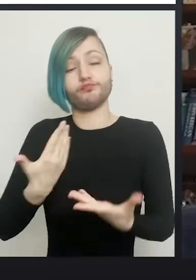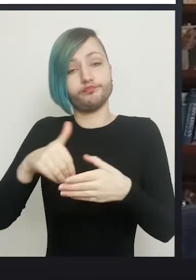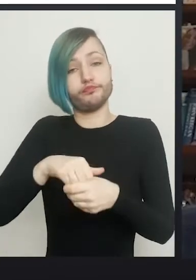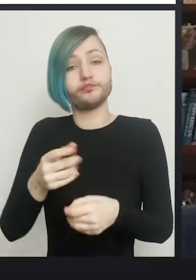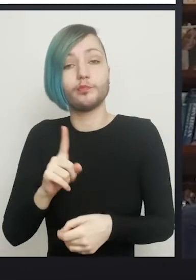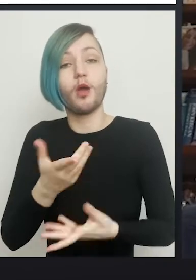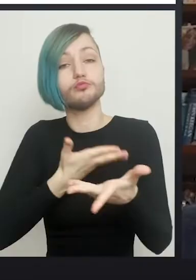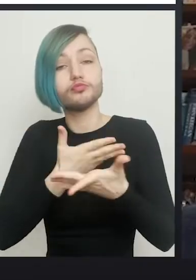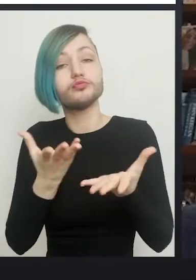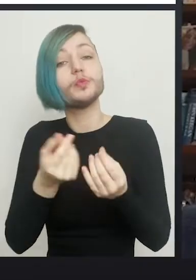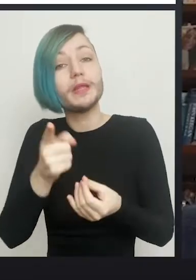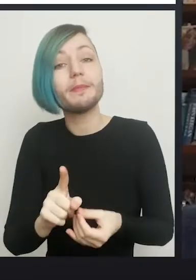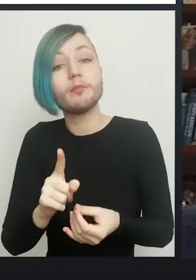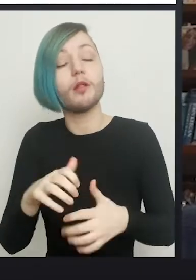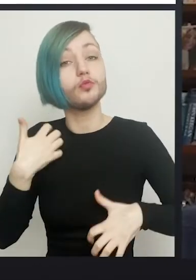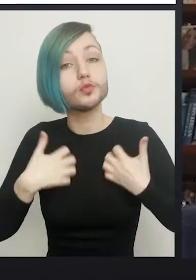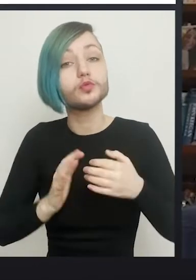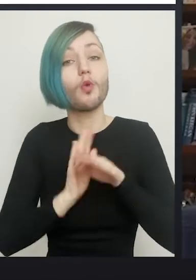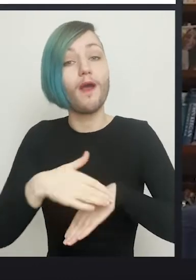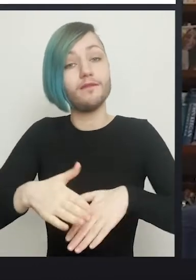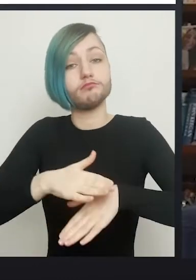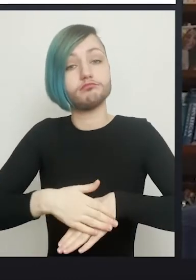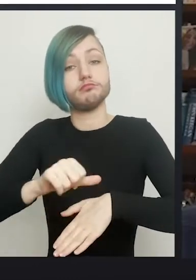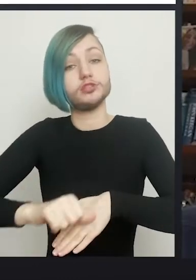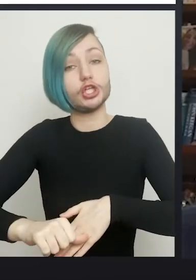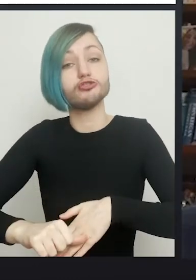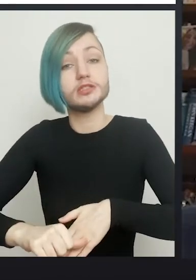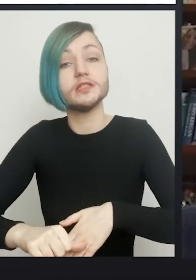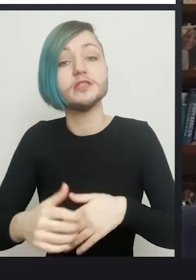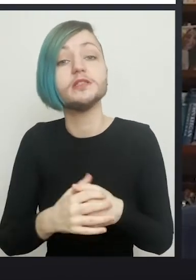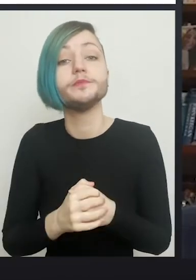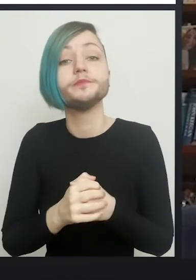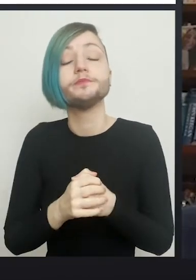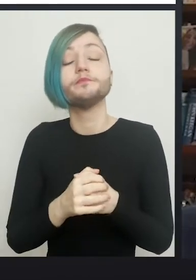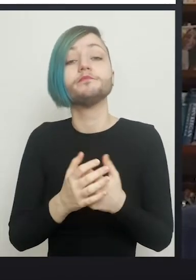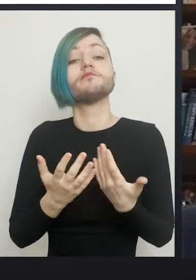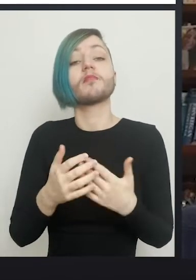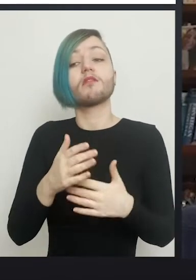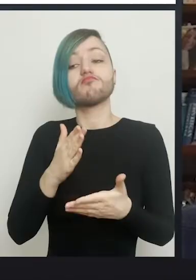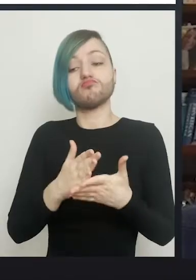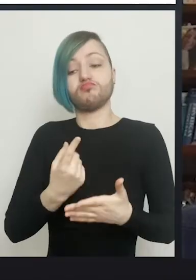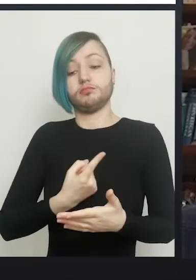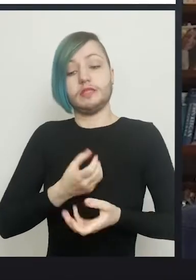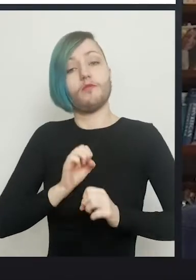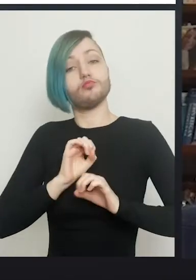people who are interested in genital surgery and describe a little bit about what's involved.